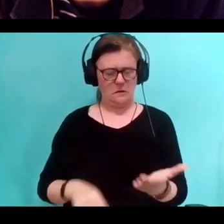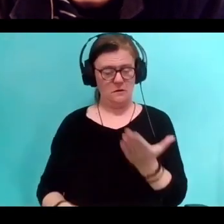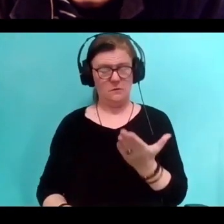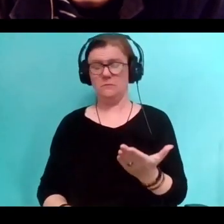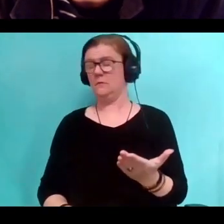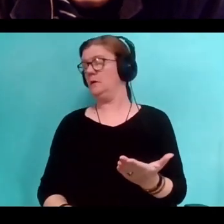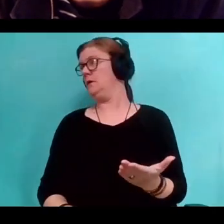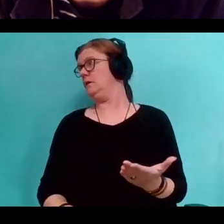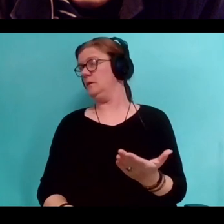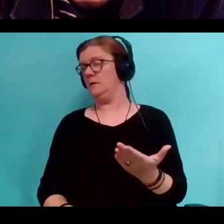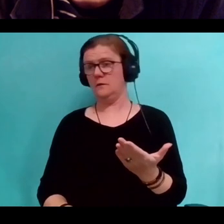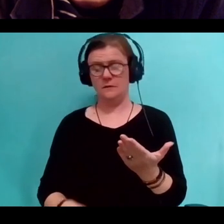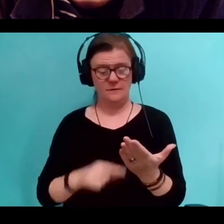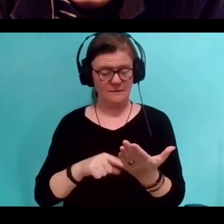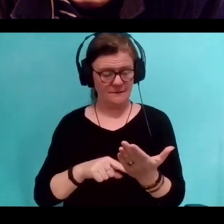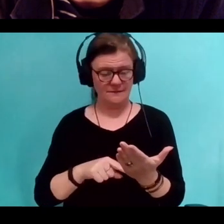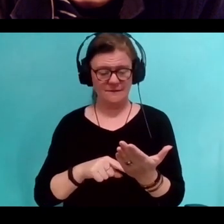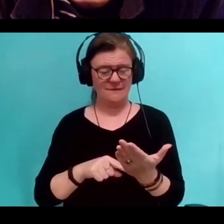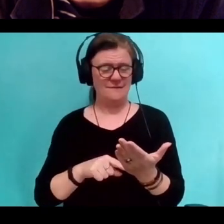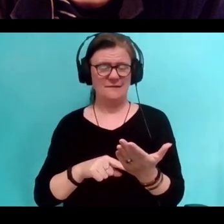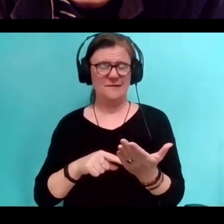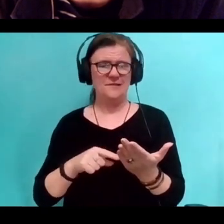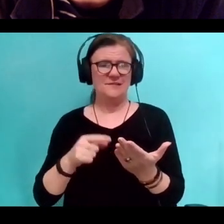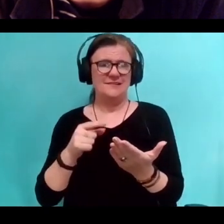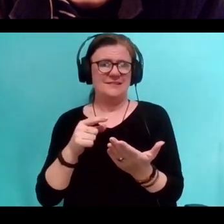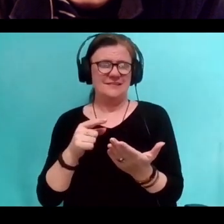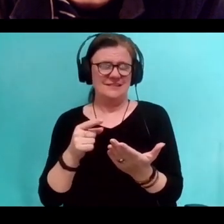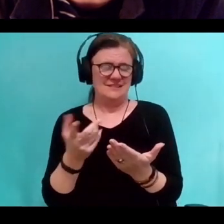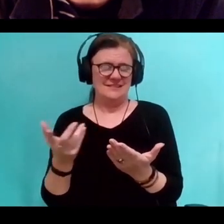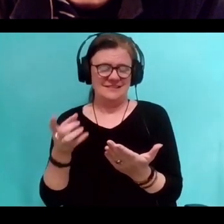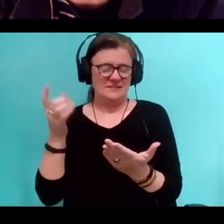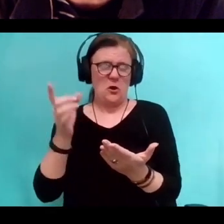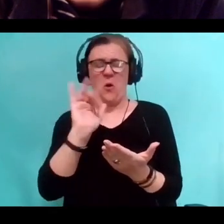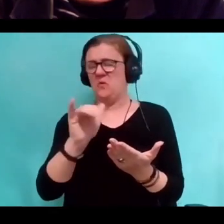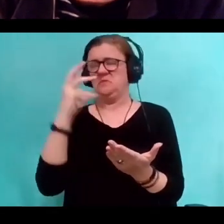this is it, you're building the Taj Mahal. You're building this eternal edifice oppose,